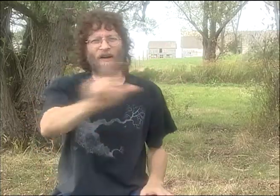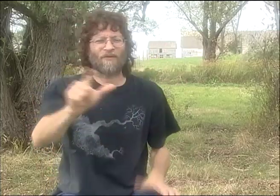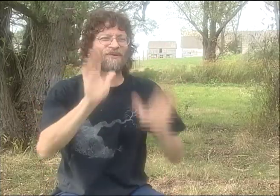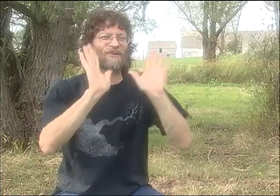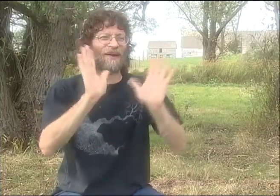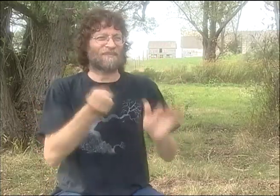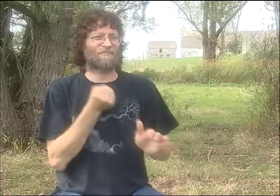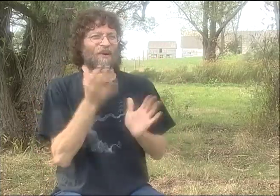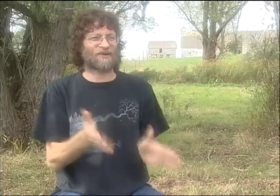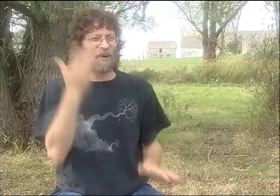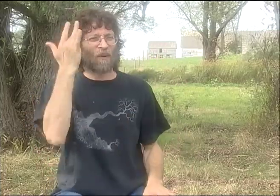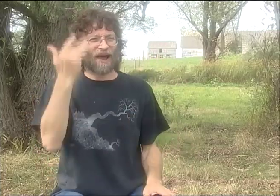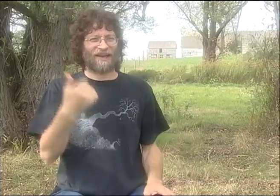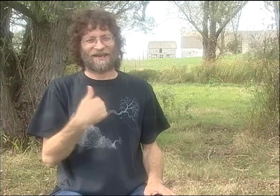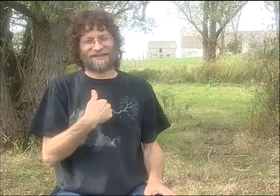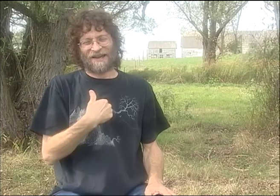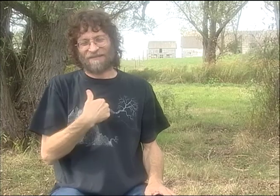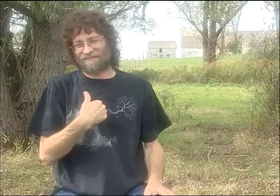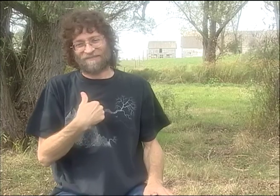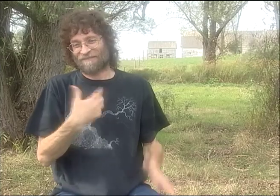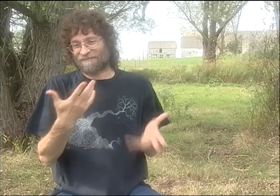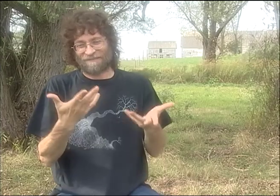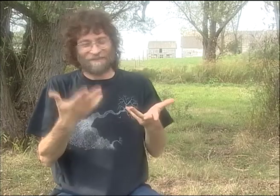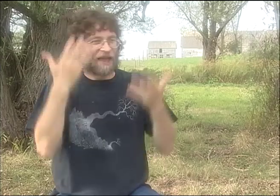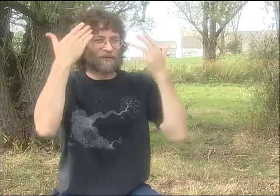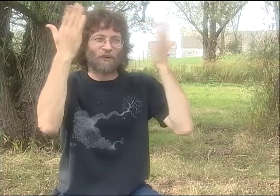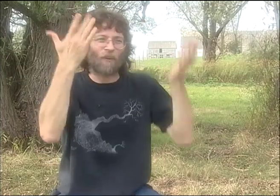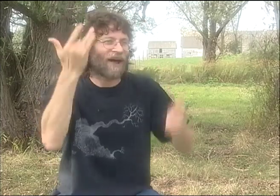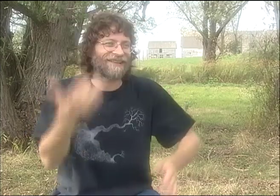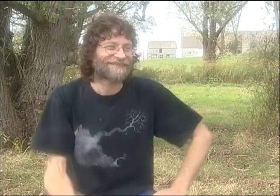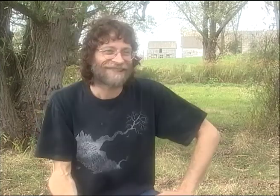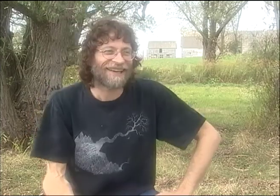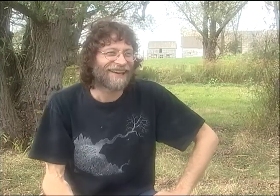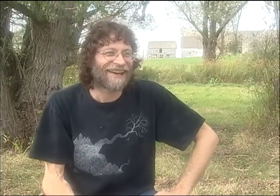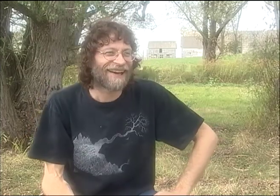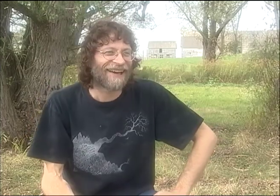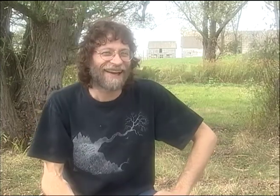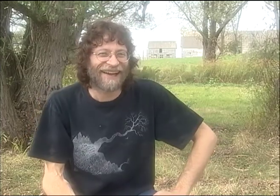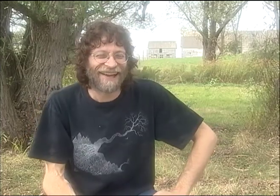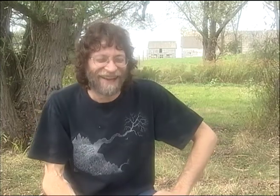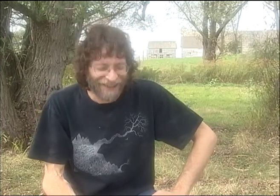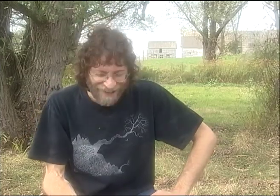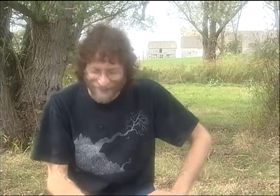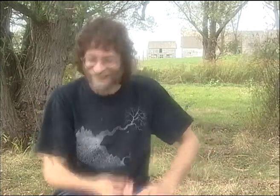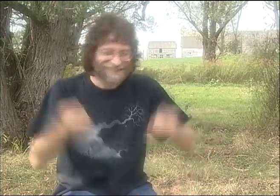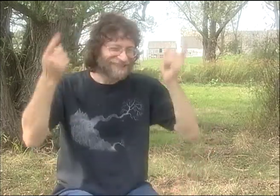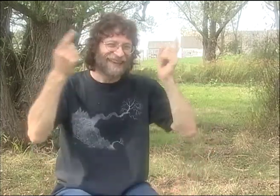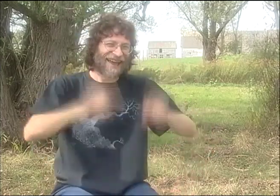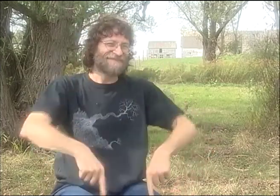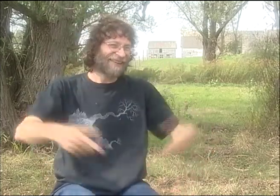AND YOU HAVE TO JUST KIND OF FOLLOW ALONG THE ROAD IN A CAR THAT DOESN'T HAVE ANY BRAKES AND HOPE EVERYTHING GOES FOR THE BEST.